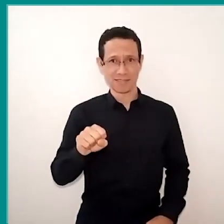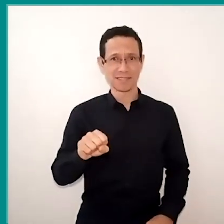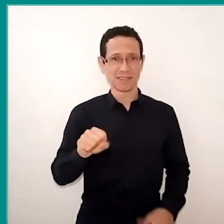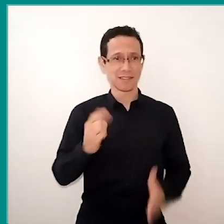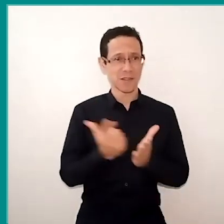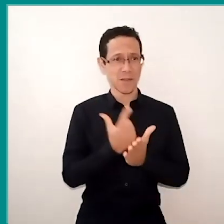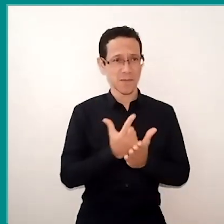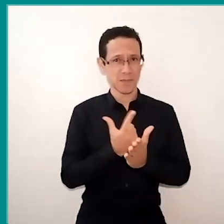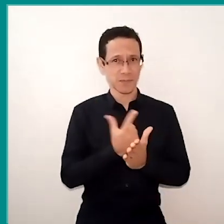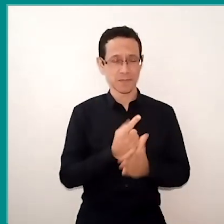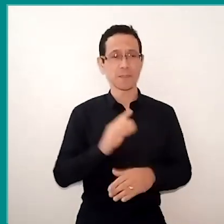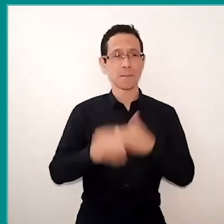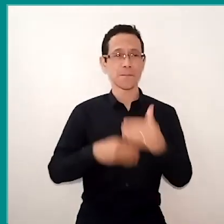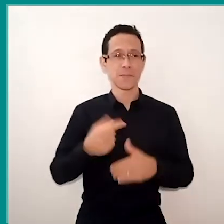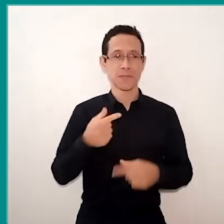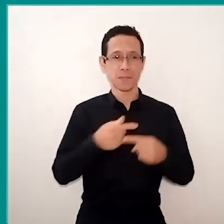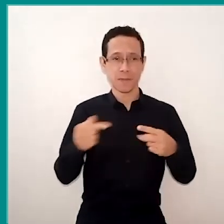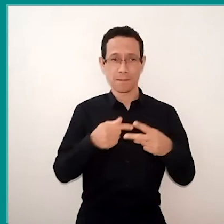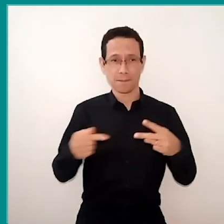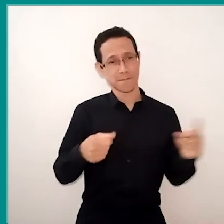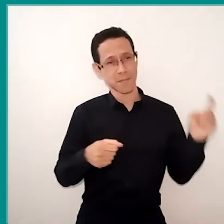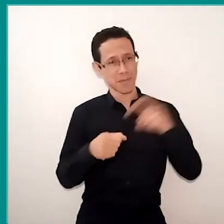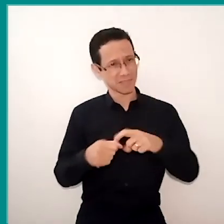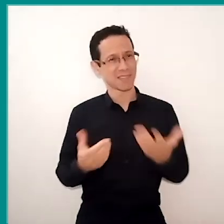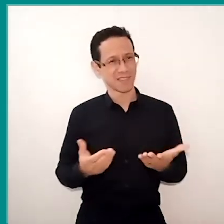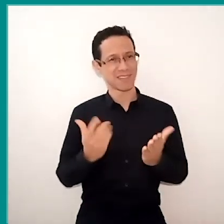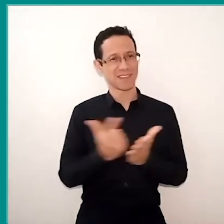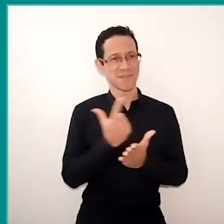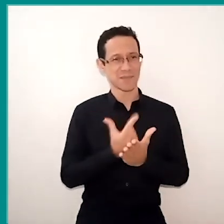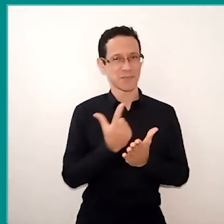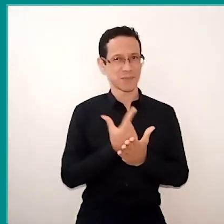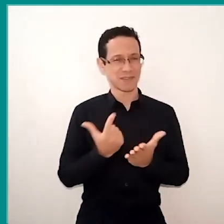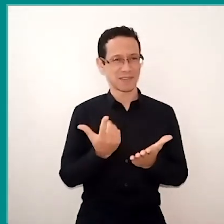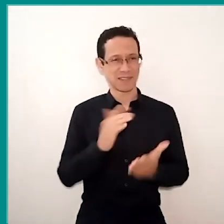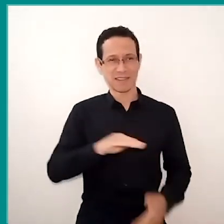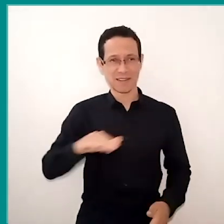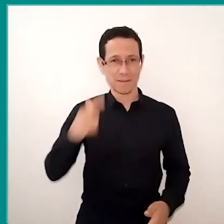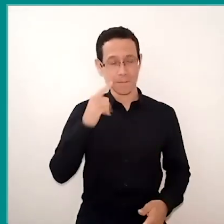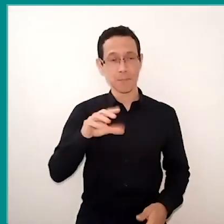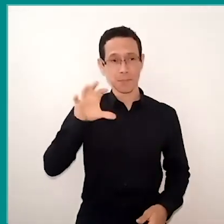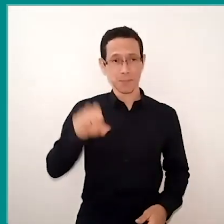So, it was a moment, besides they get the book, anyway, they also have contact with the educators,